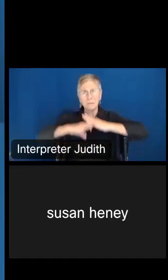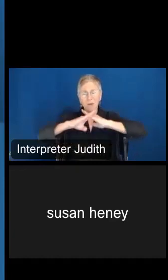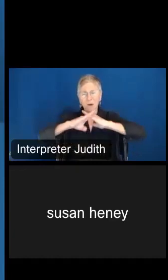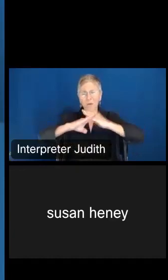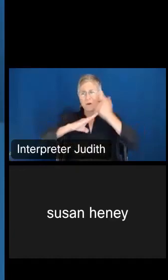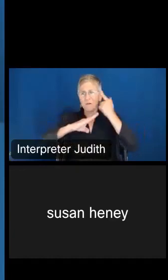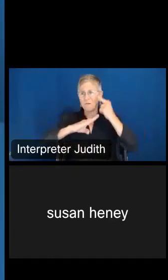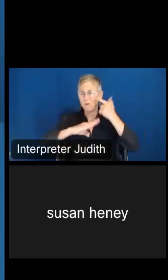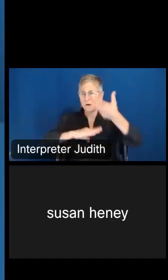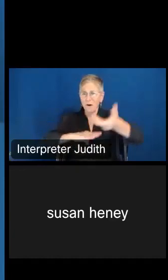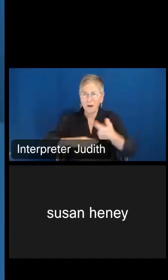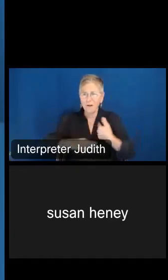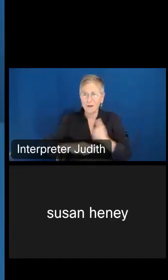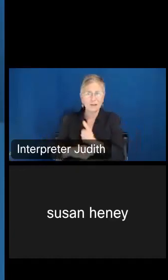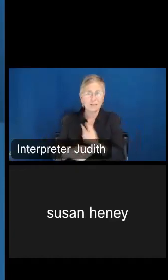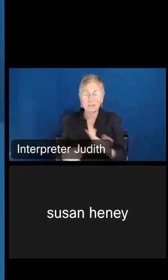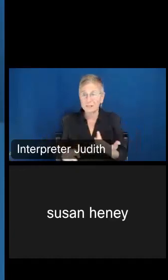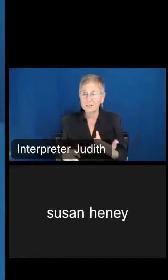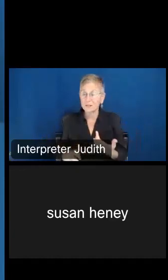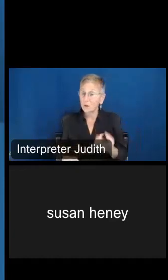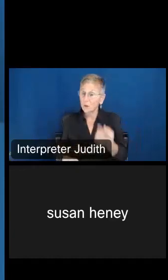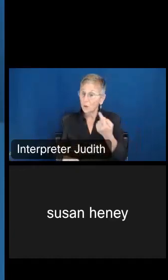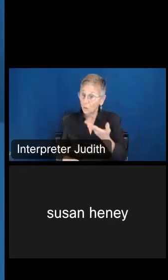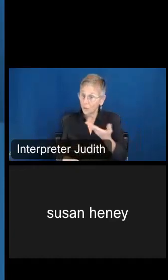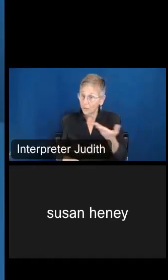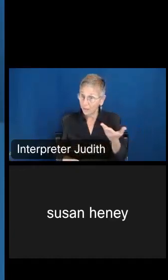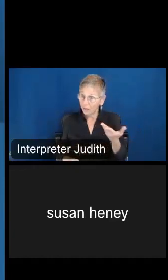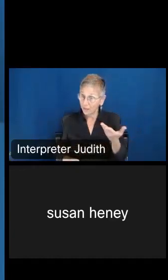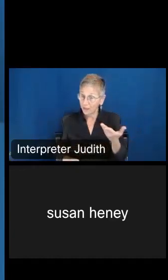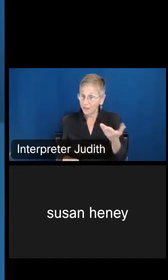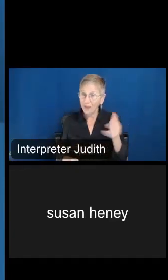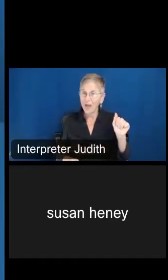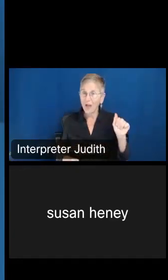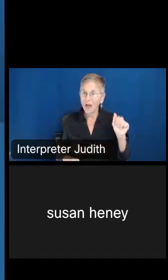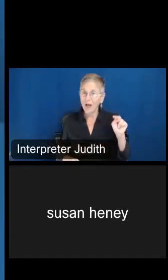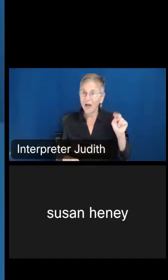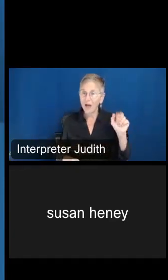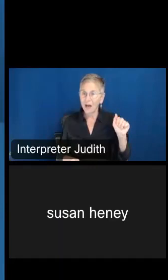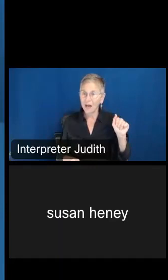So one of the articles Ana actually found was regarding Meta's decision (so formerly